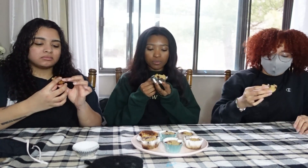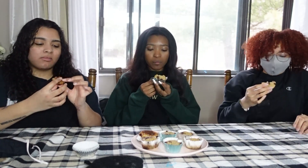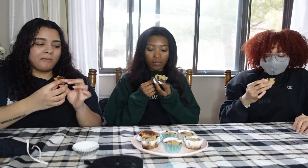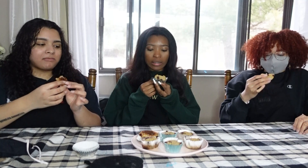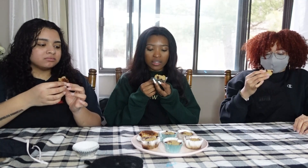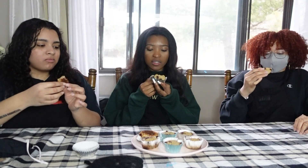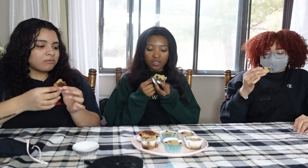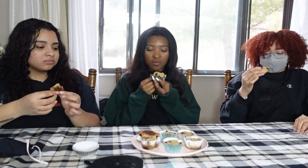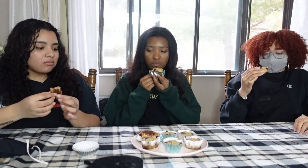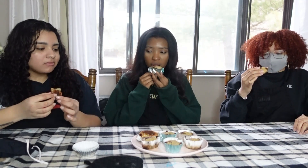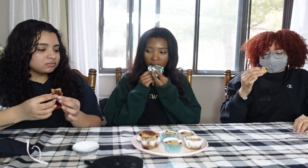it tastes good